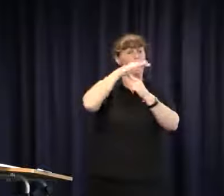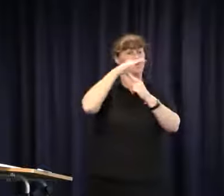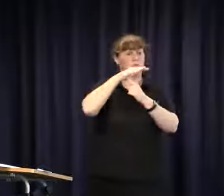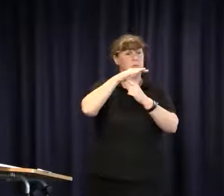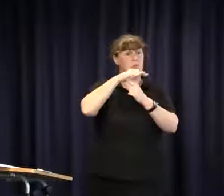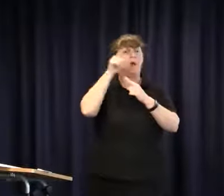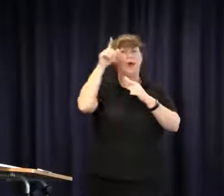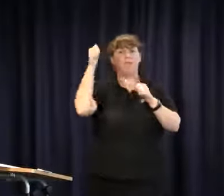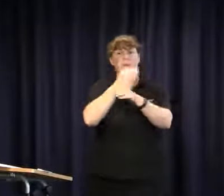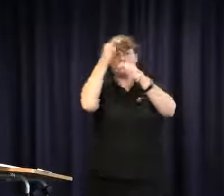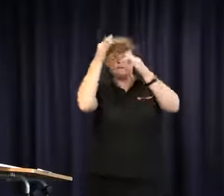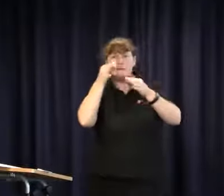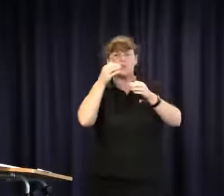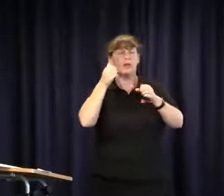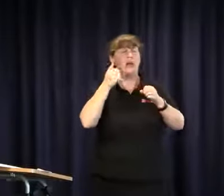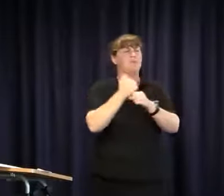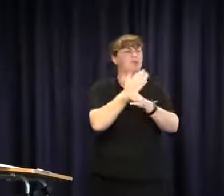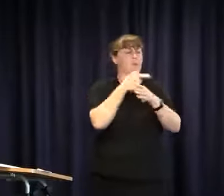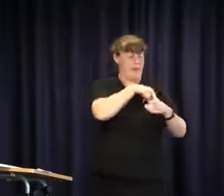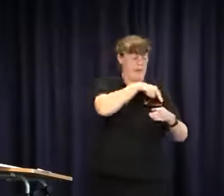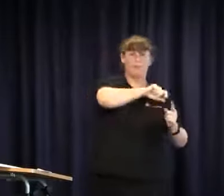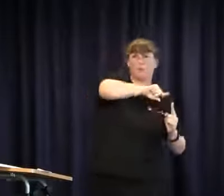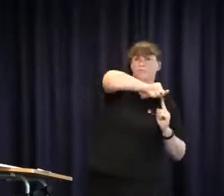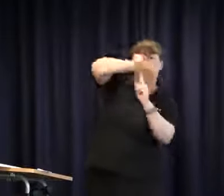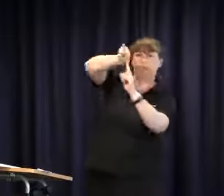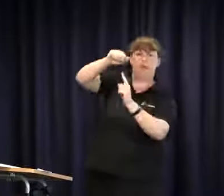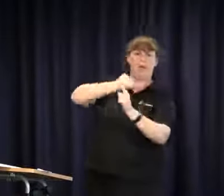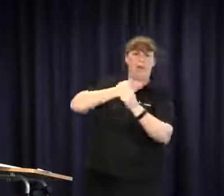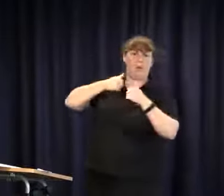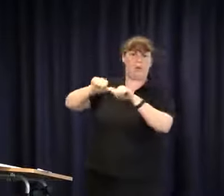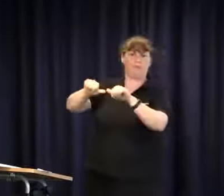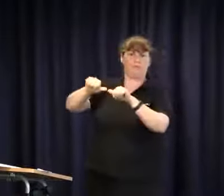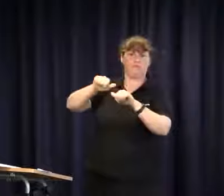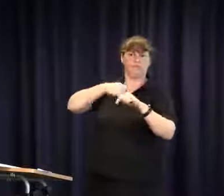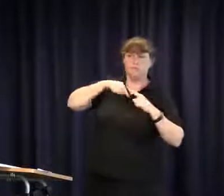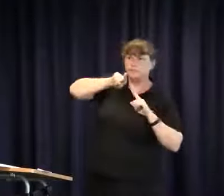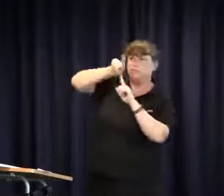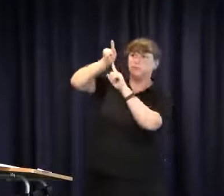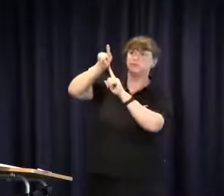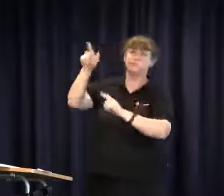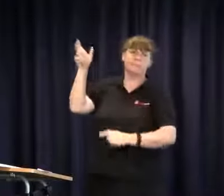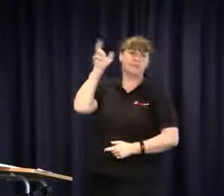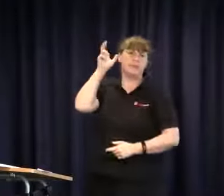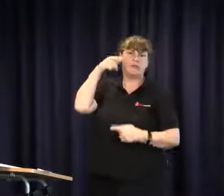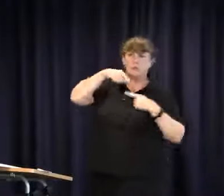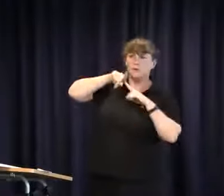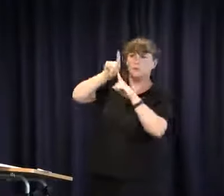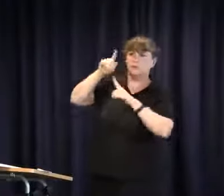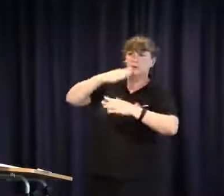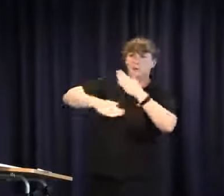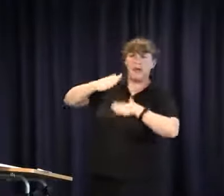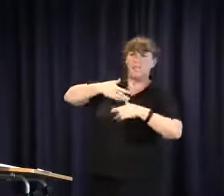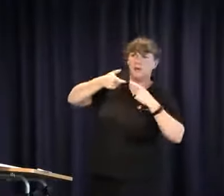attitude takes precedence and the idea that we have to actually lobby people, hearing